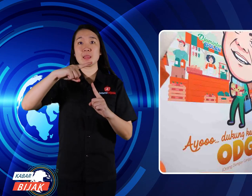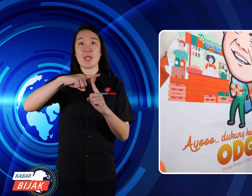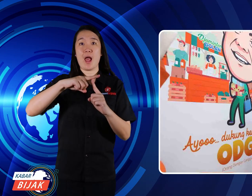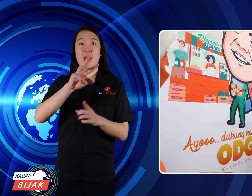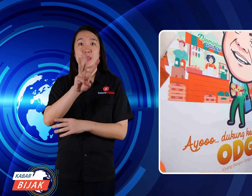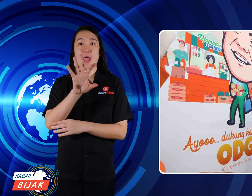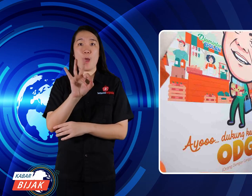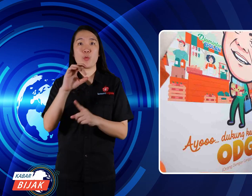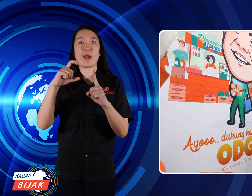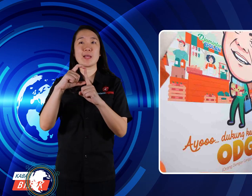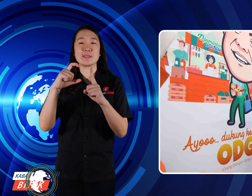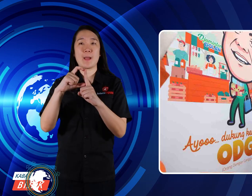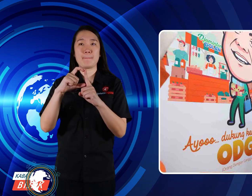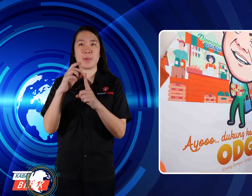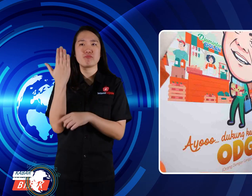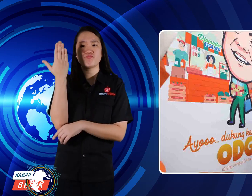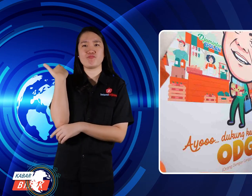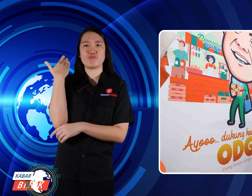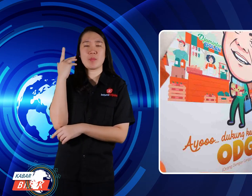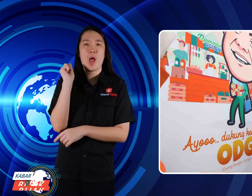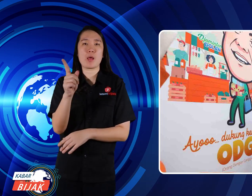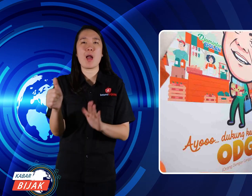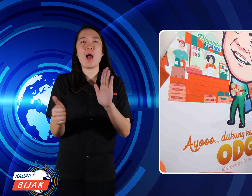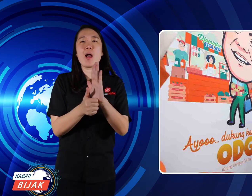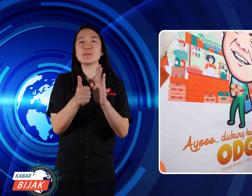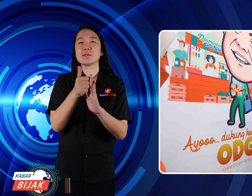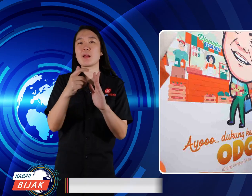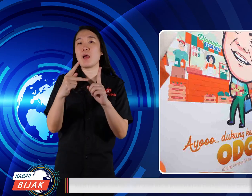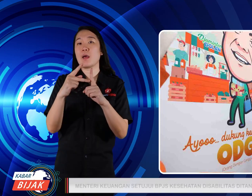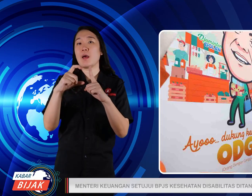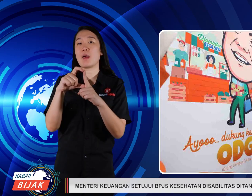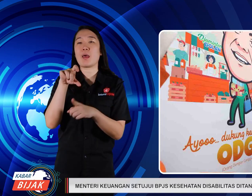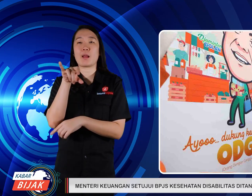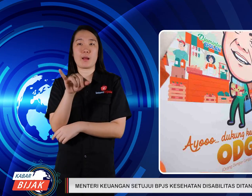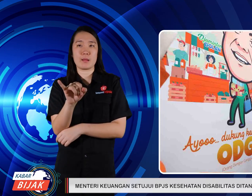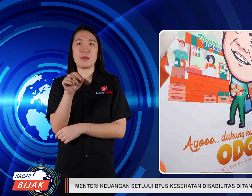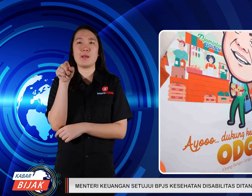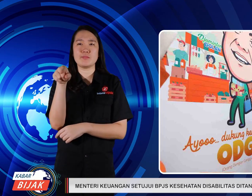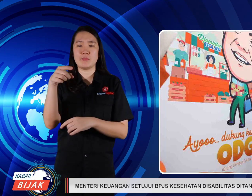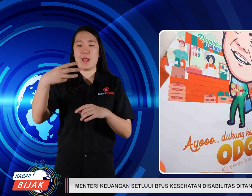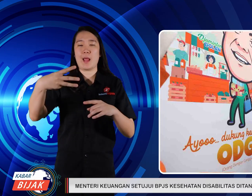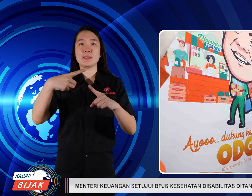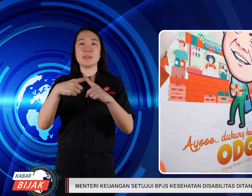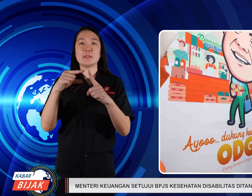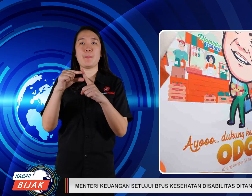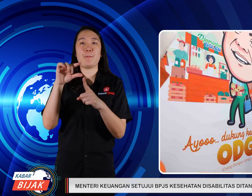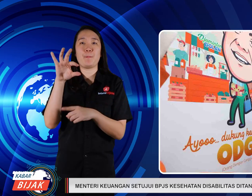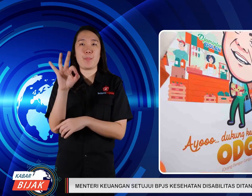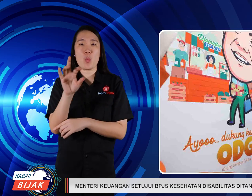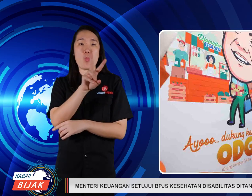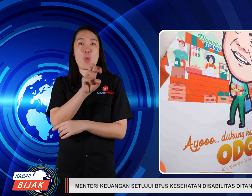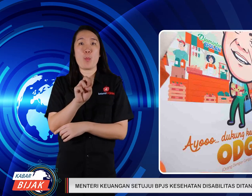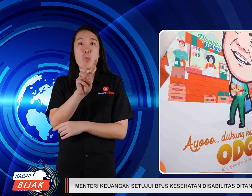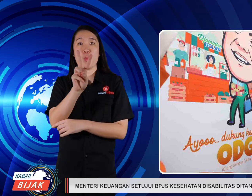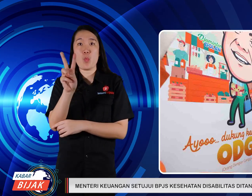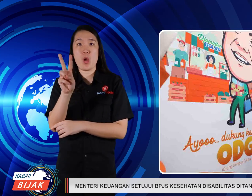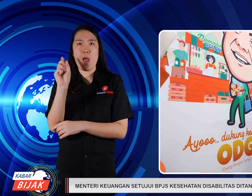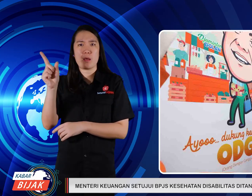Last December 30 at the HDI Expo 2022,